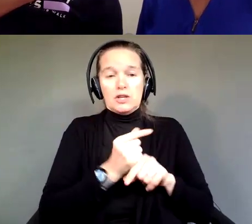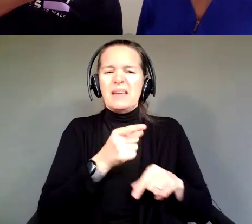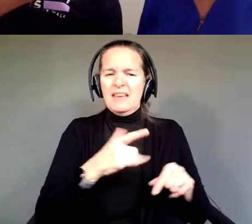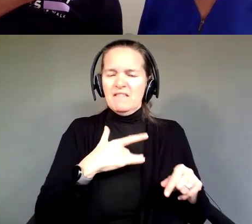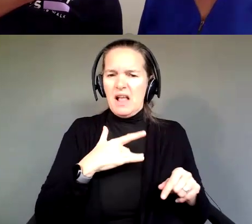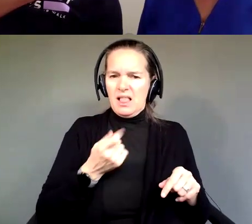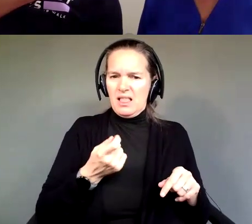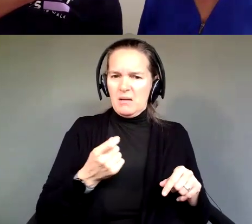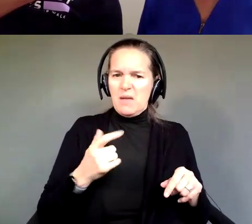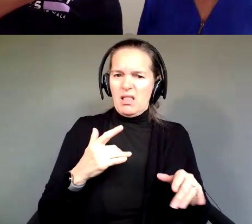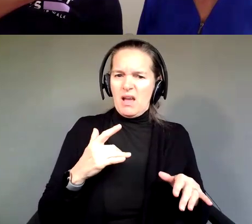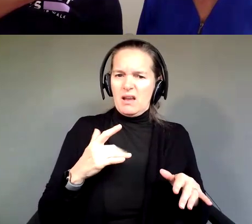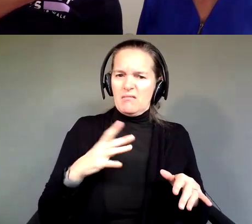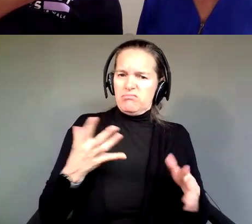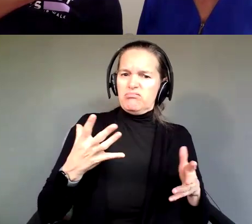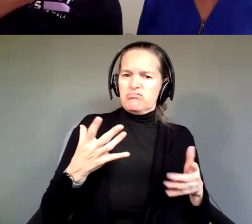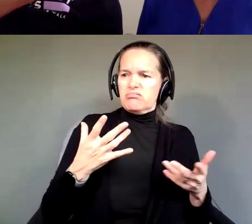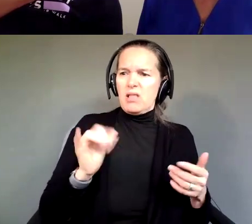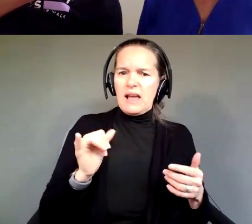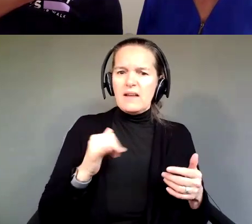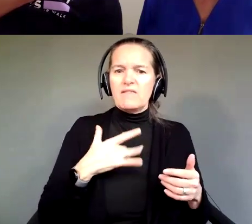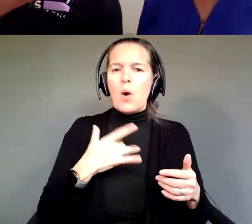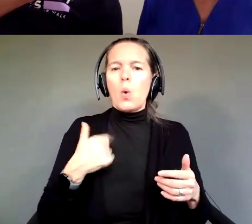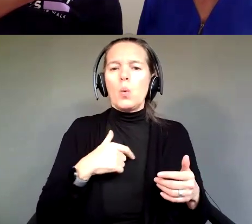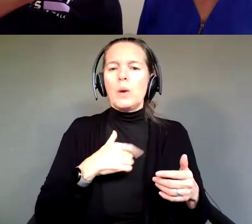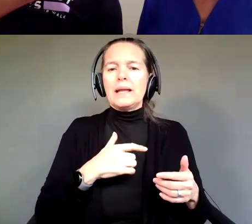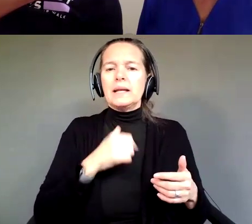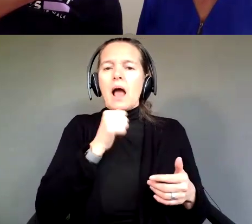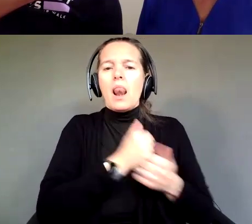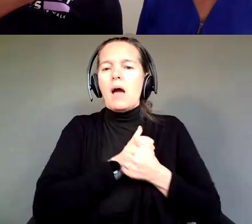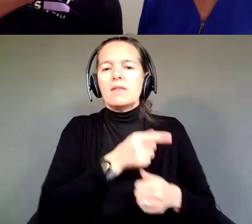He felt like we didn't love him enough because his friends were having guardianship with